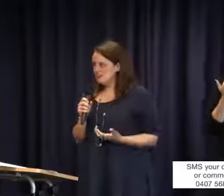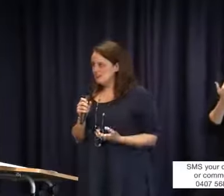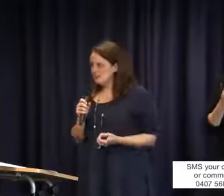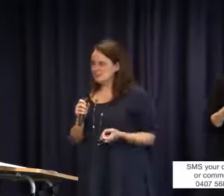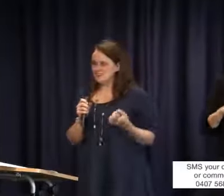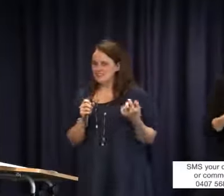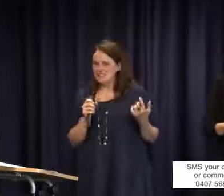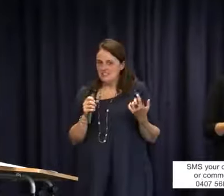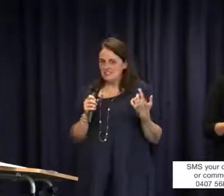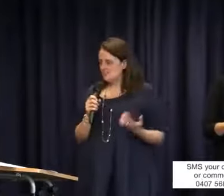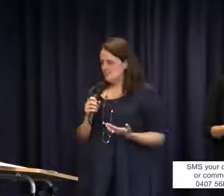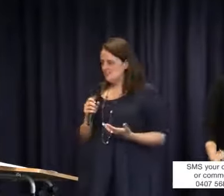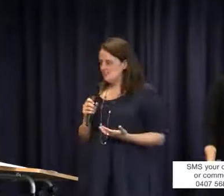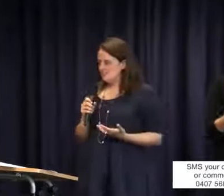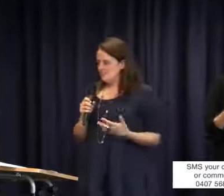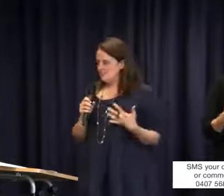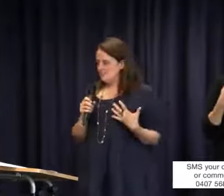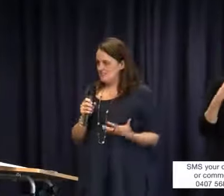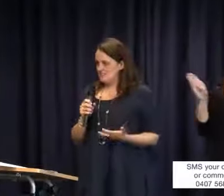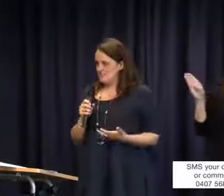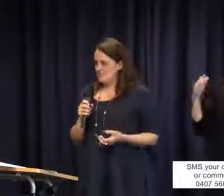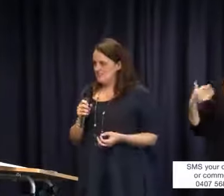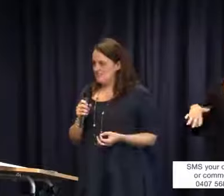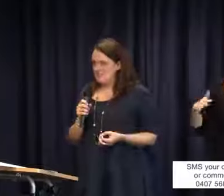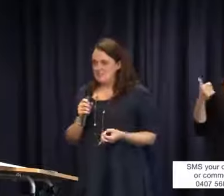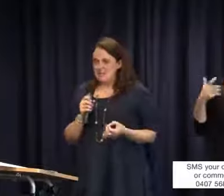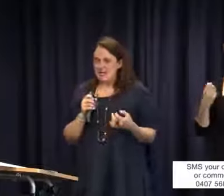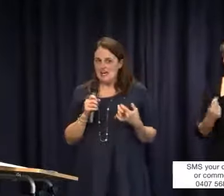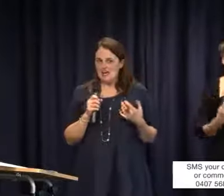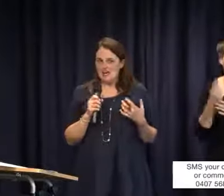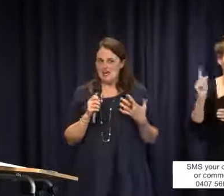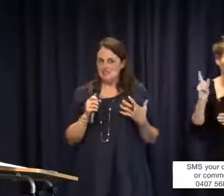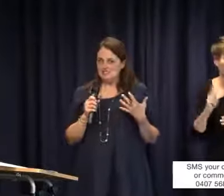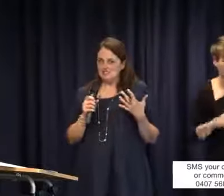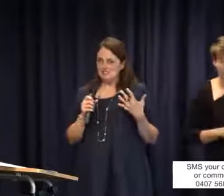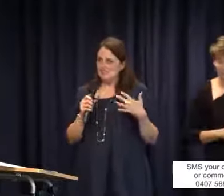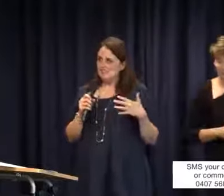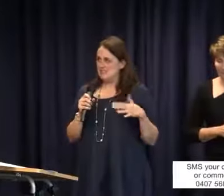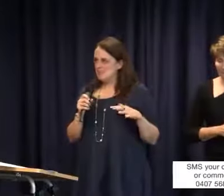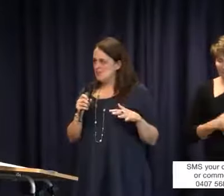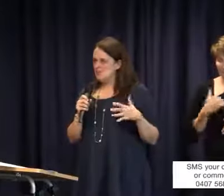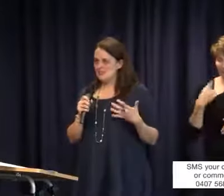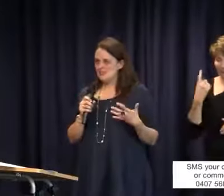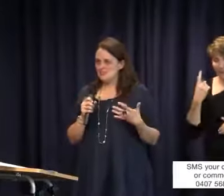to me. It's great to have this opportunity. I guess it's kind of a comment, kind of a